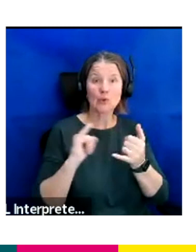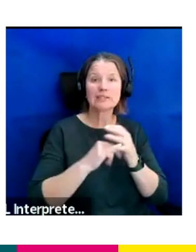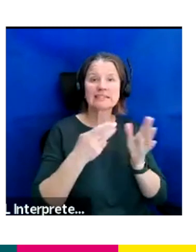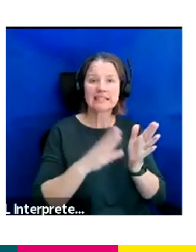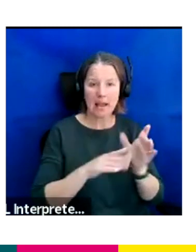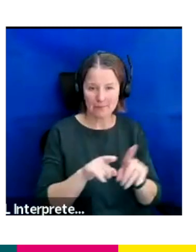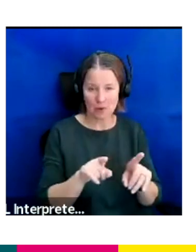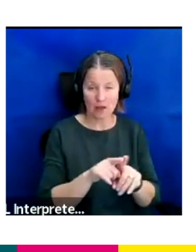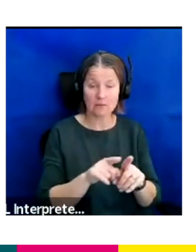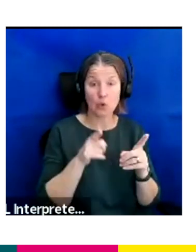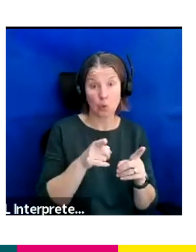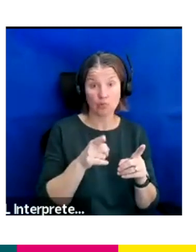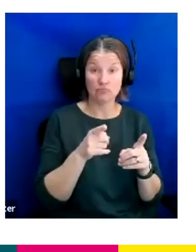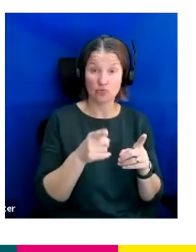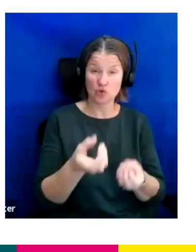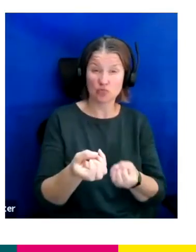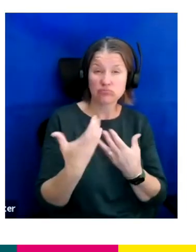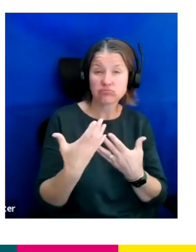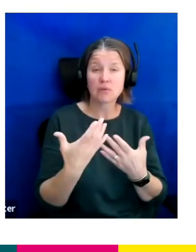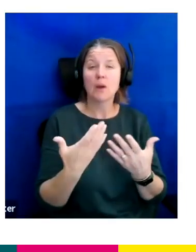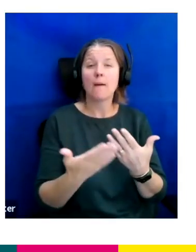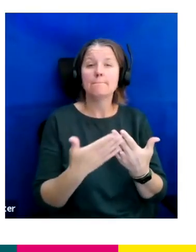So just to give you a bit more insight of some of the other stuff that we are doing